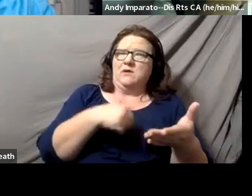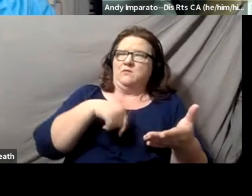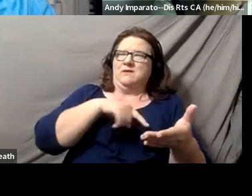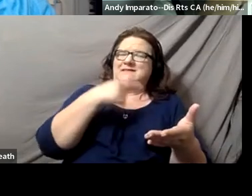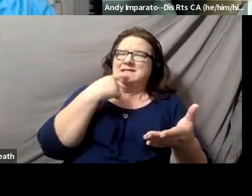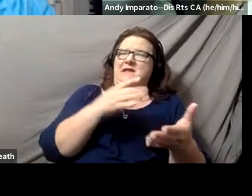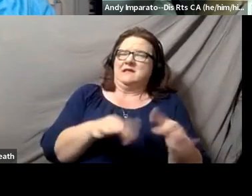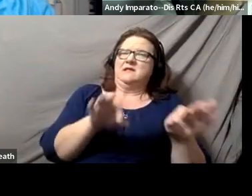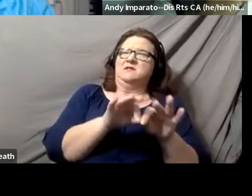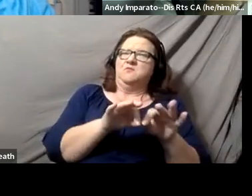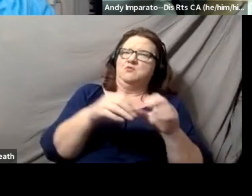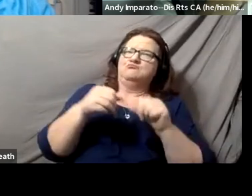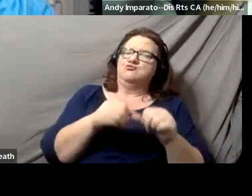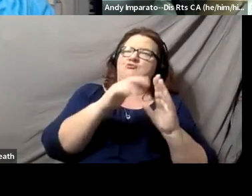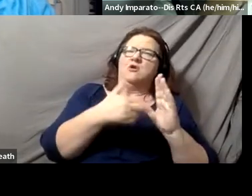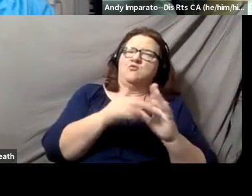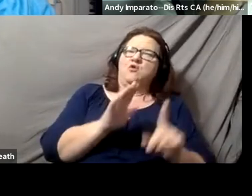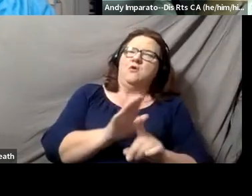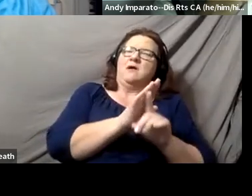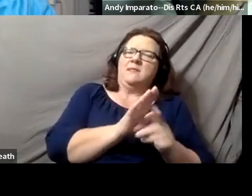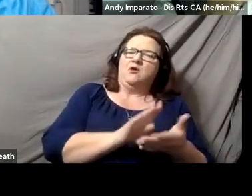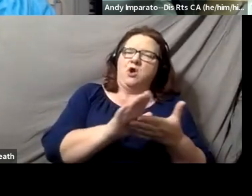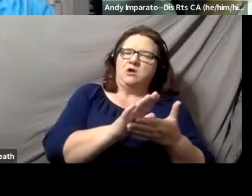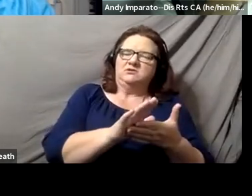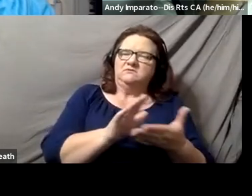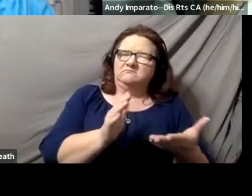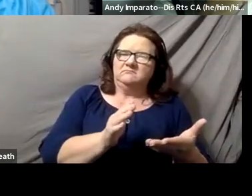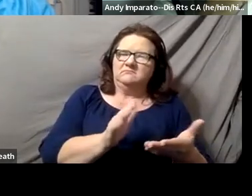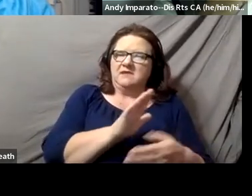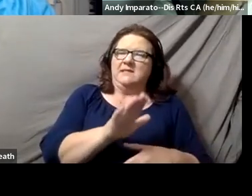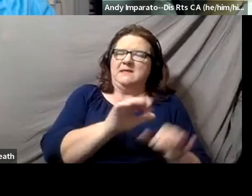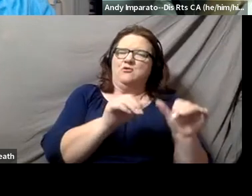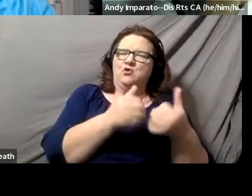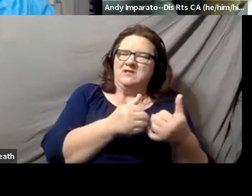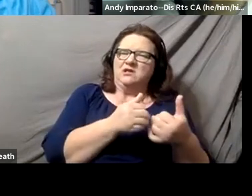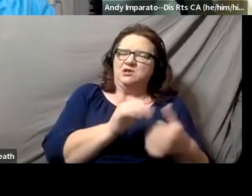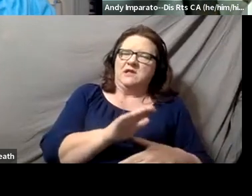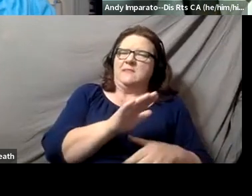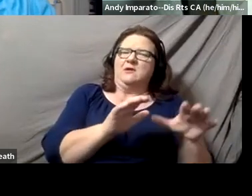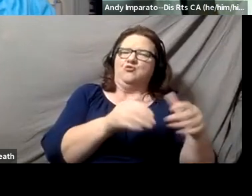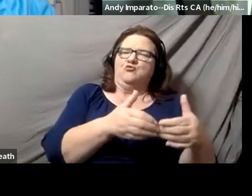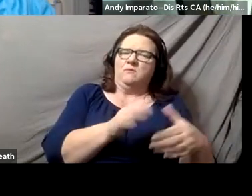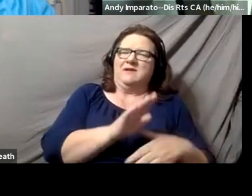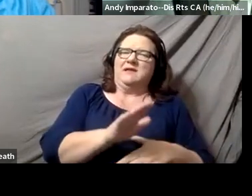playing a stronger role on their college campuses, in their associations, in their daily practice.